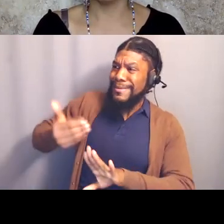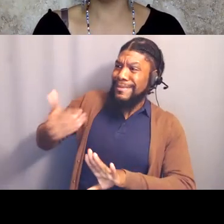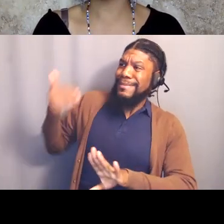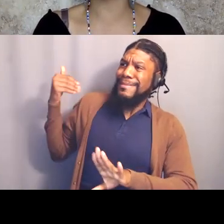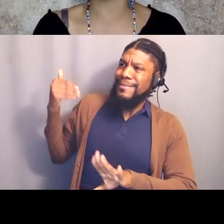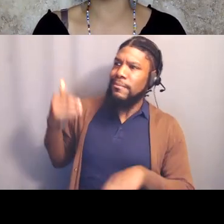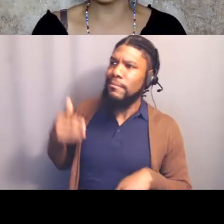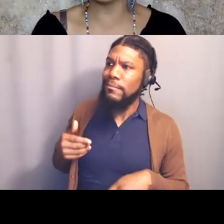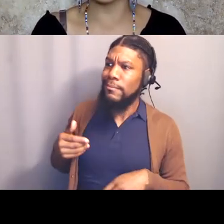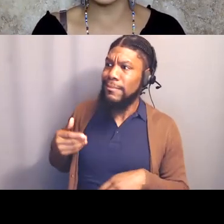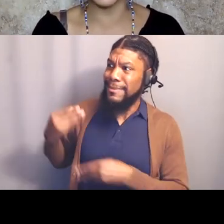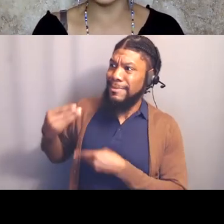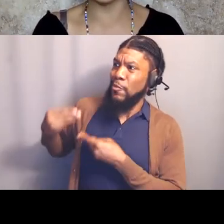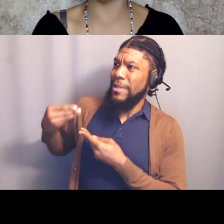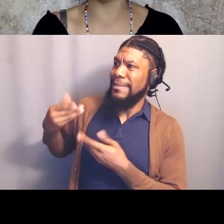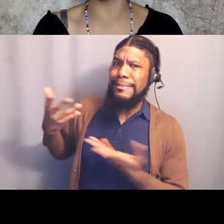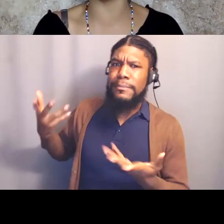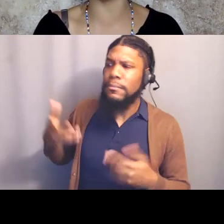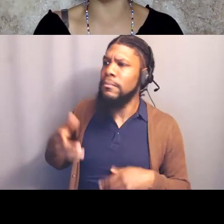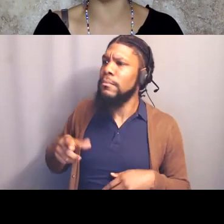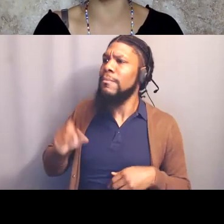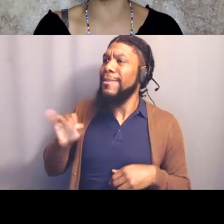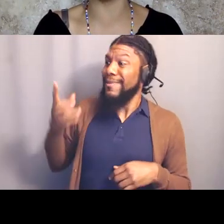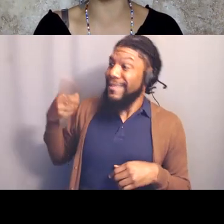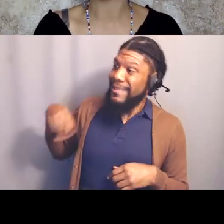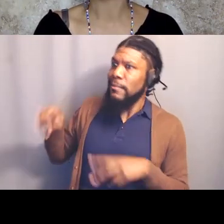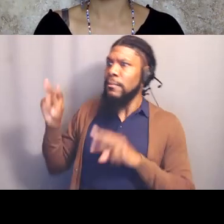"What would your father say if he saw you moving this way?"